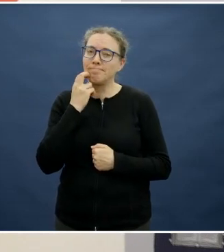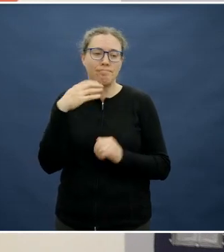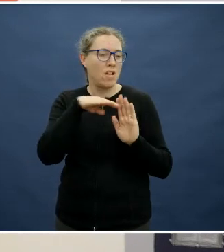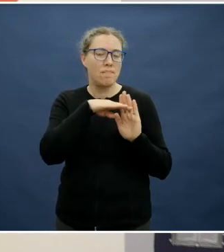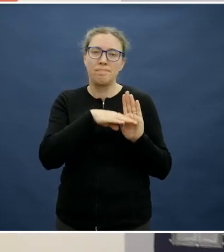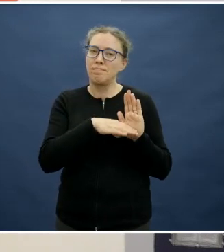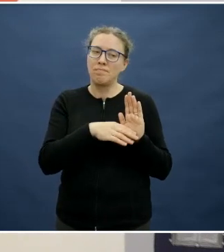free policy.